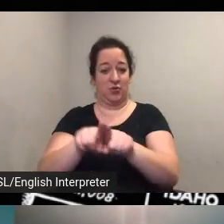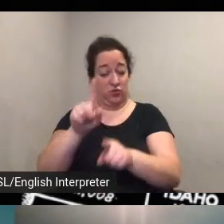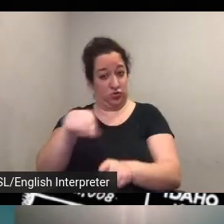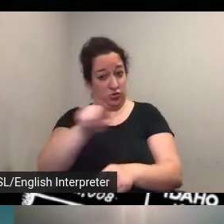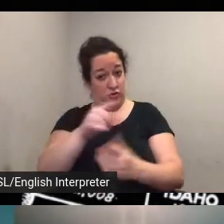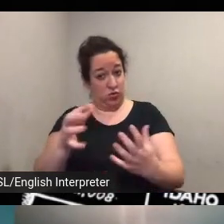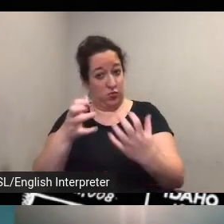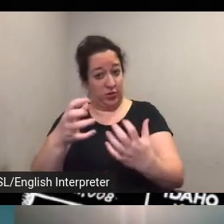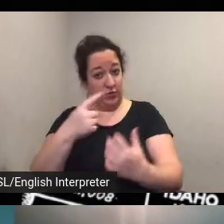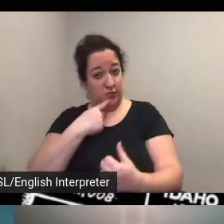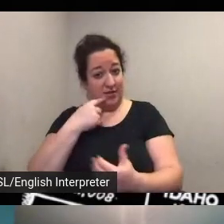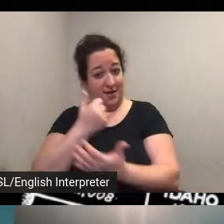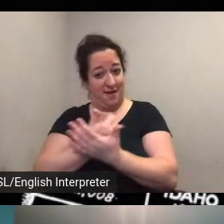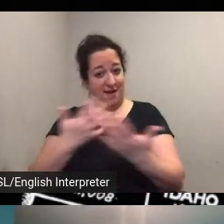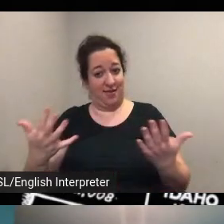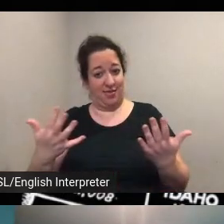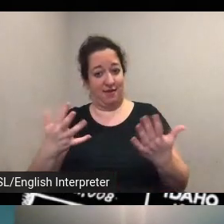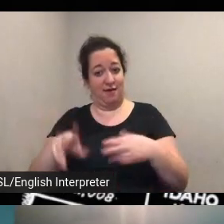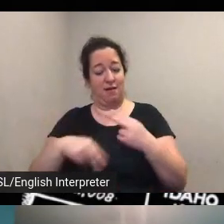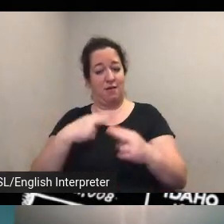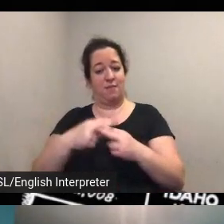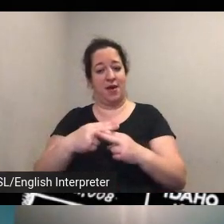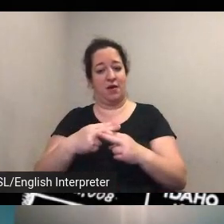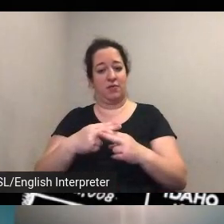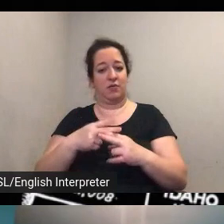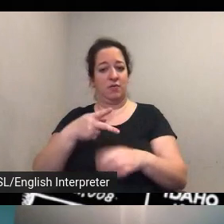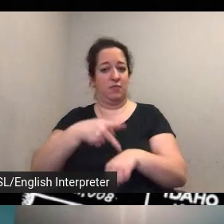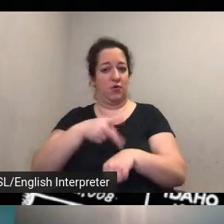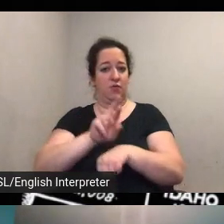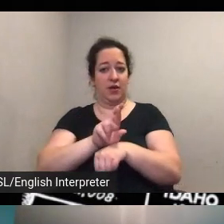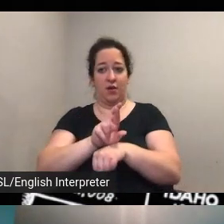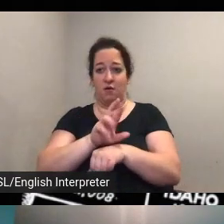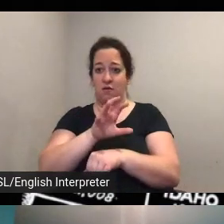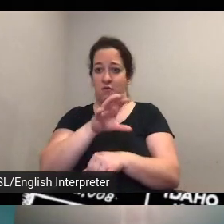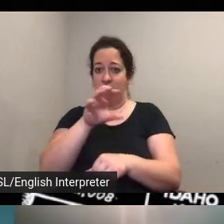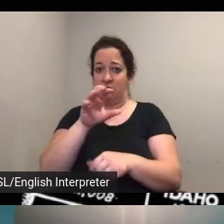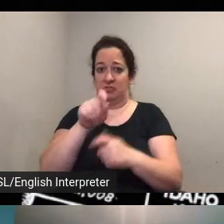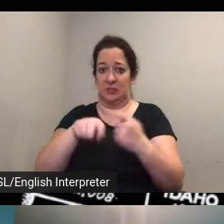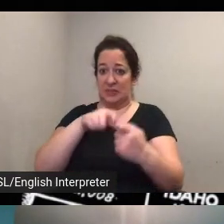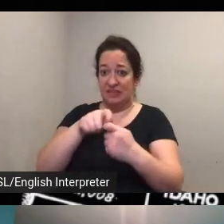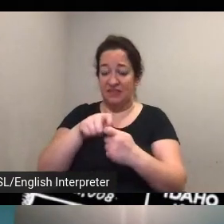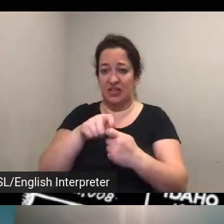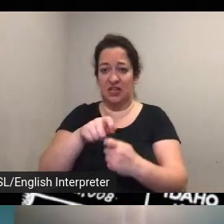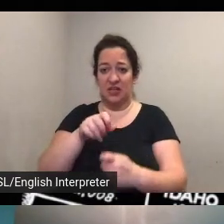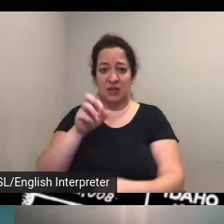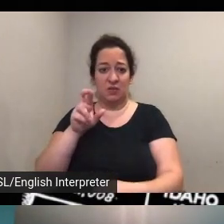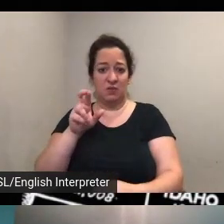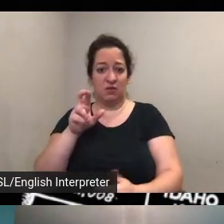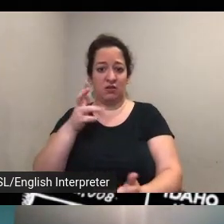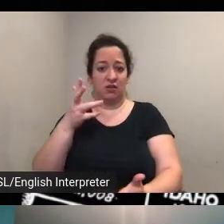um uh kind of puerto rico in particular and uh the role of the supper just there